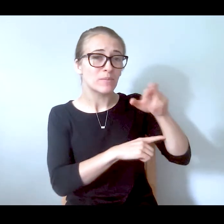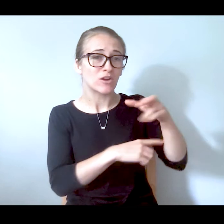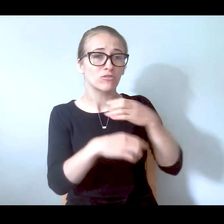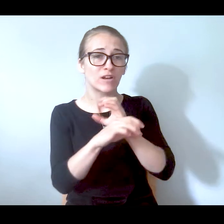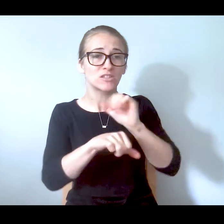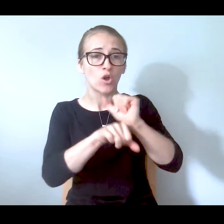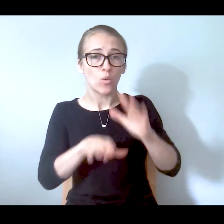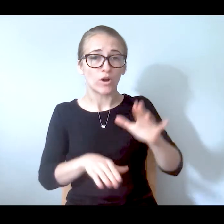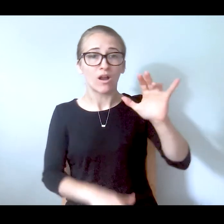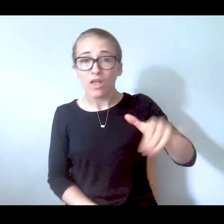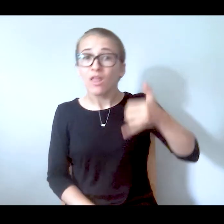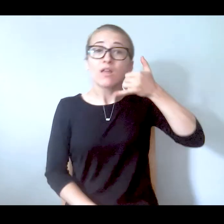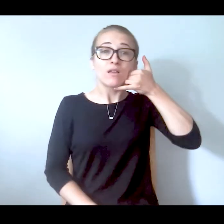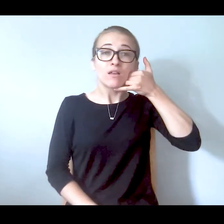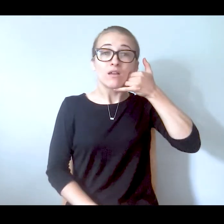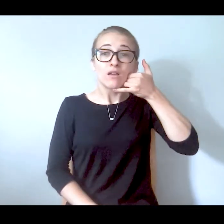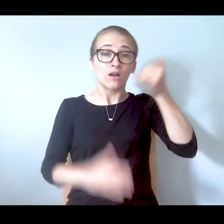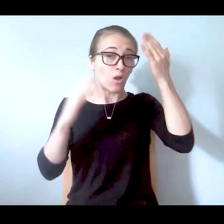who's a peer crisis worker and hopefully will pick